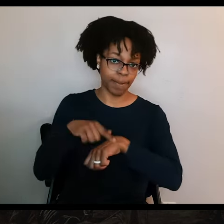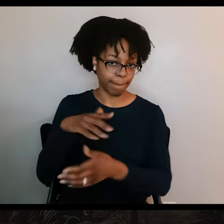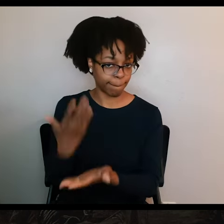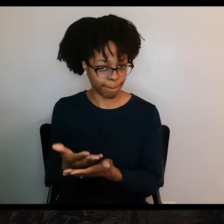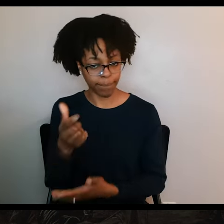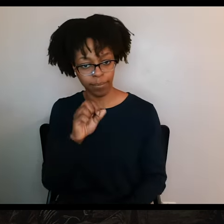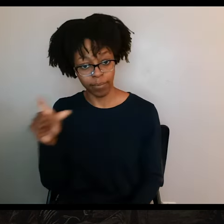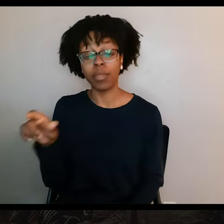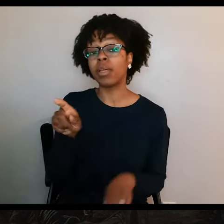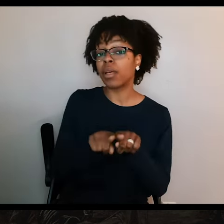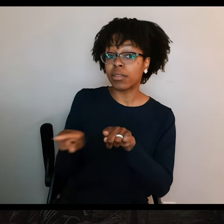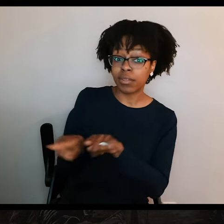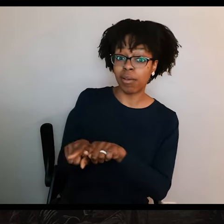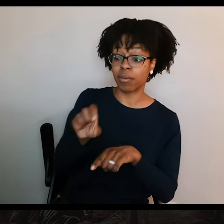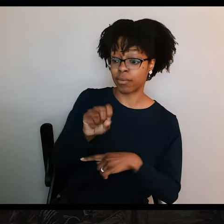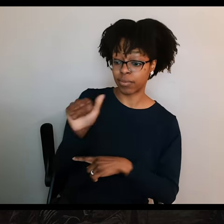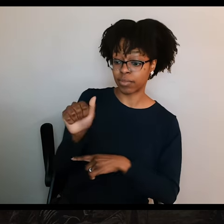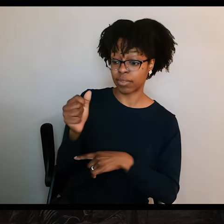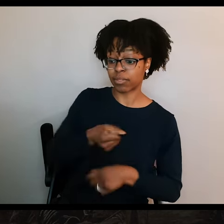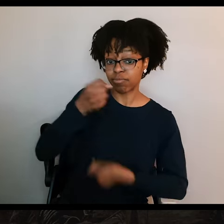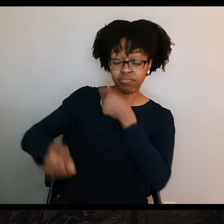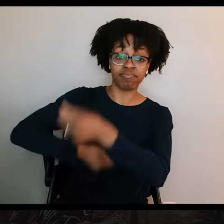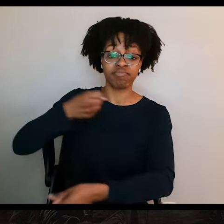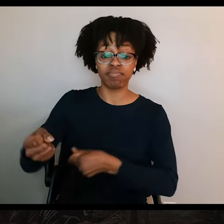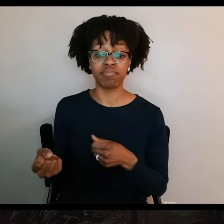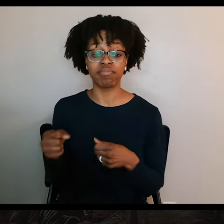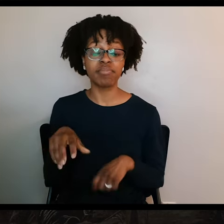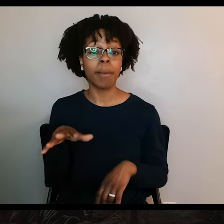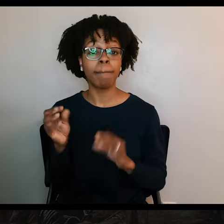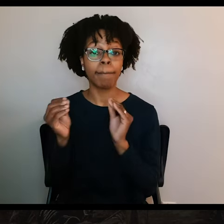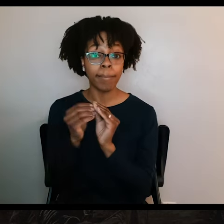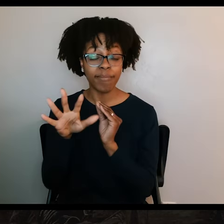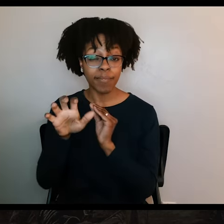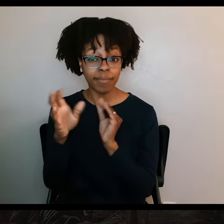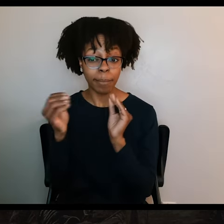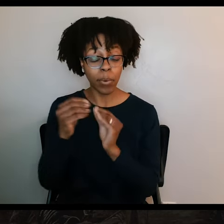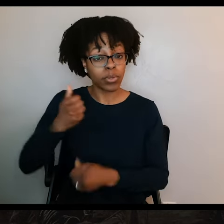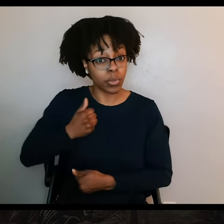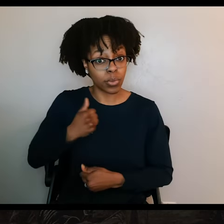Urrea extra reinforcements, 500 more soldiers, that gave Urrea 1,400 men in all.